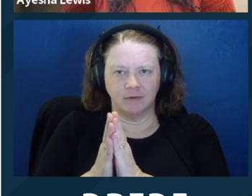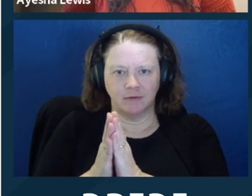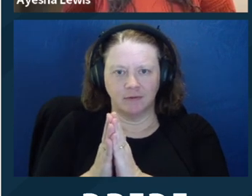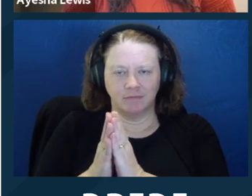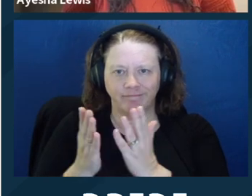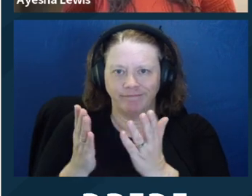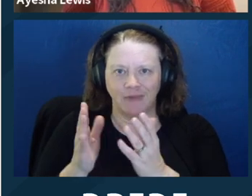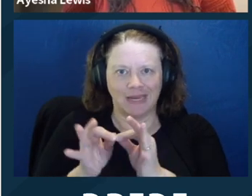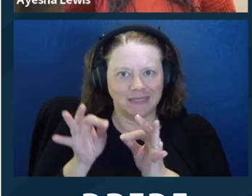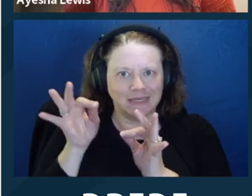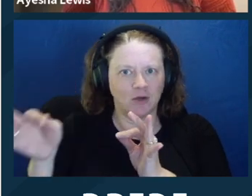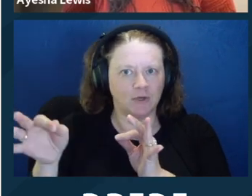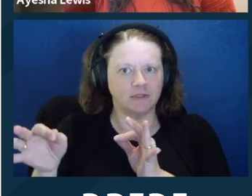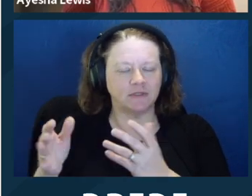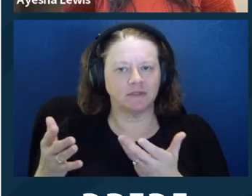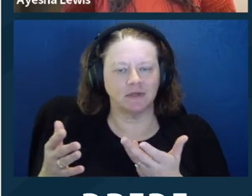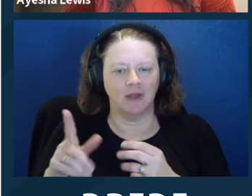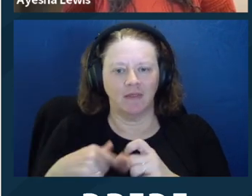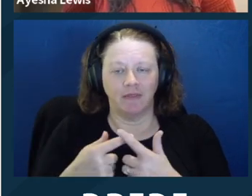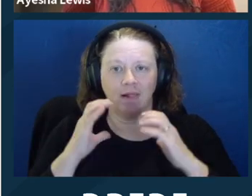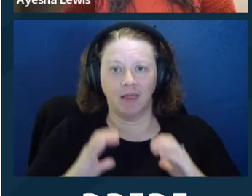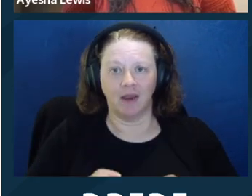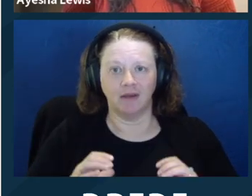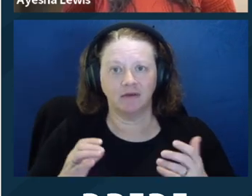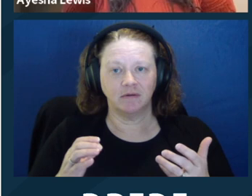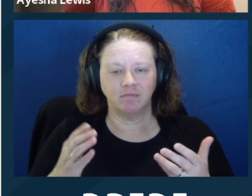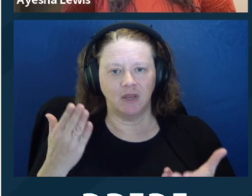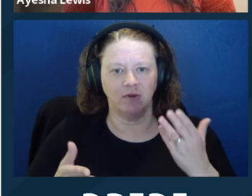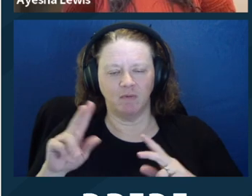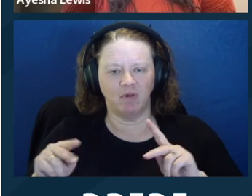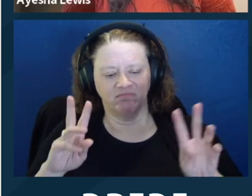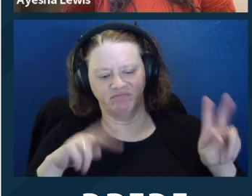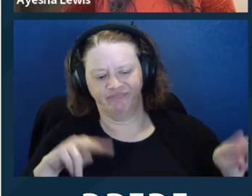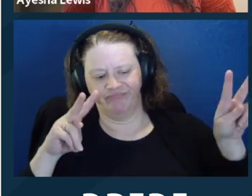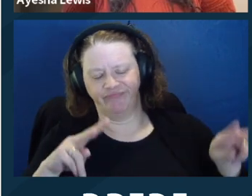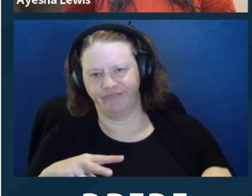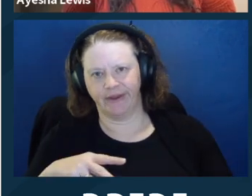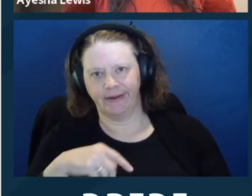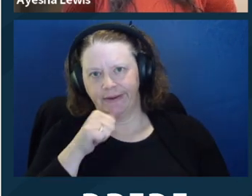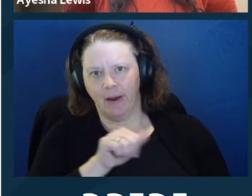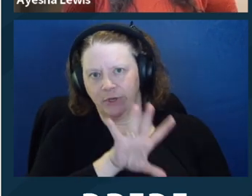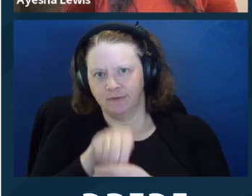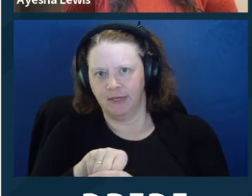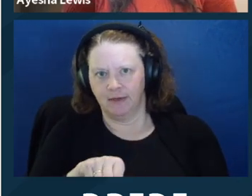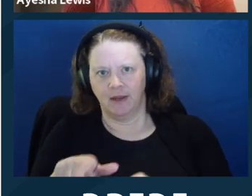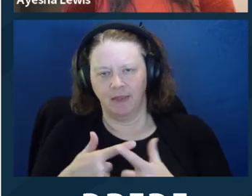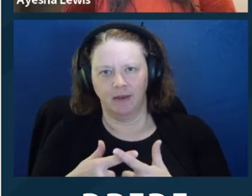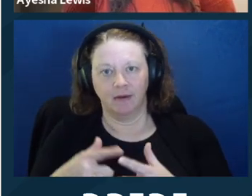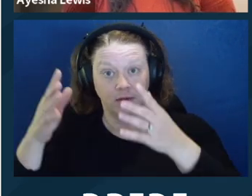because if you were to walk away and not request this, like a continuance, the client could